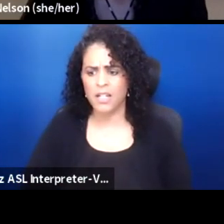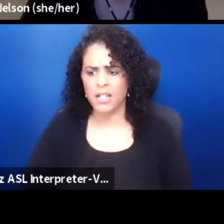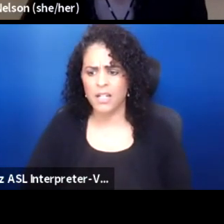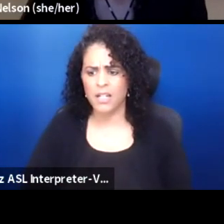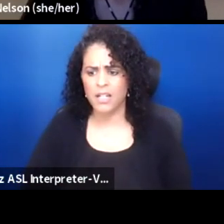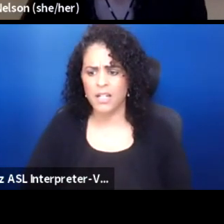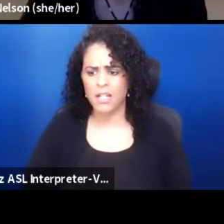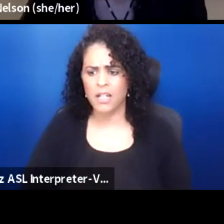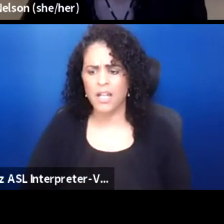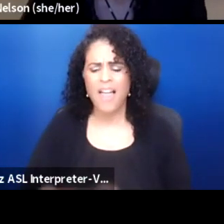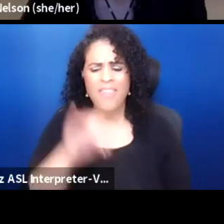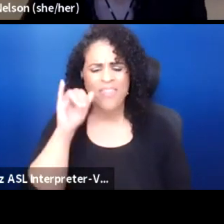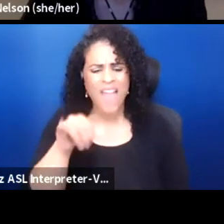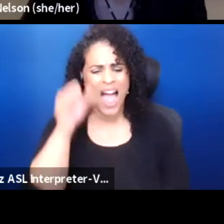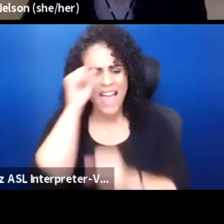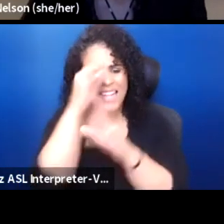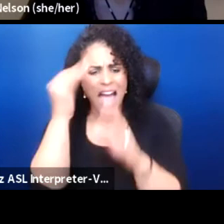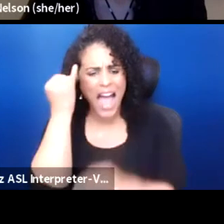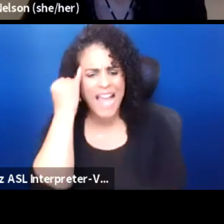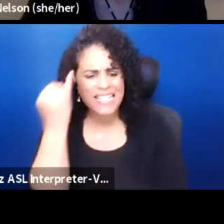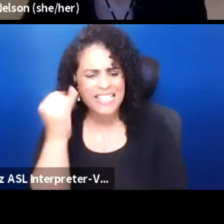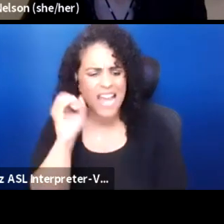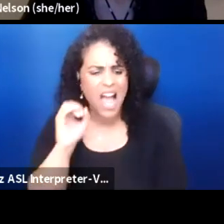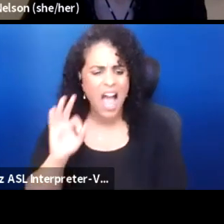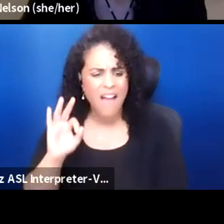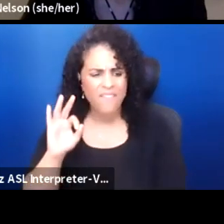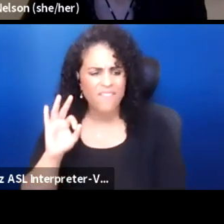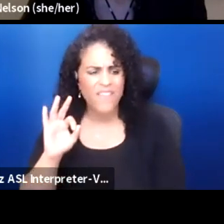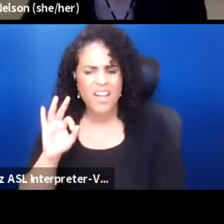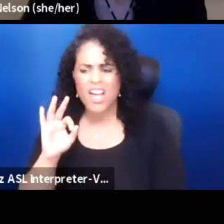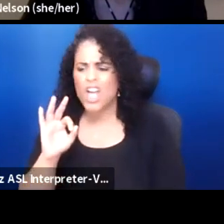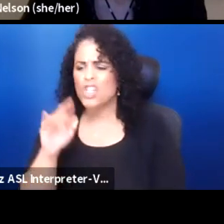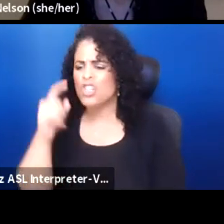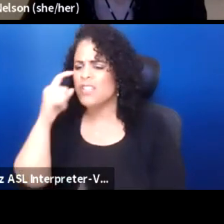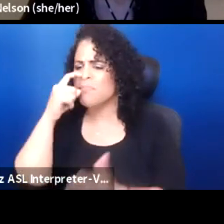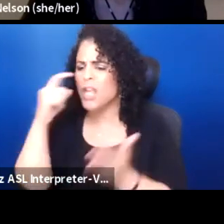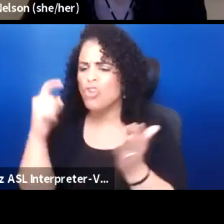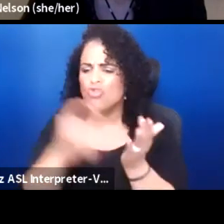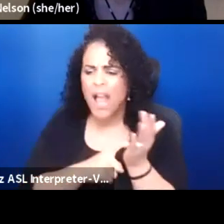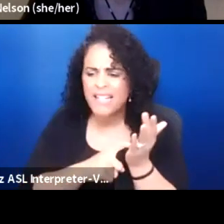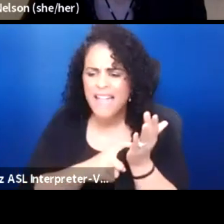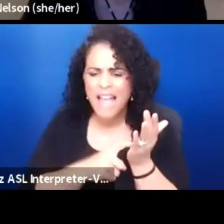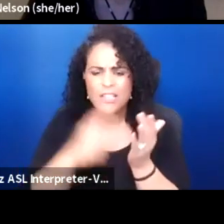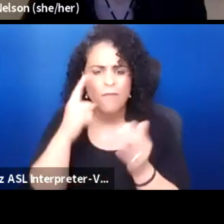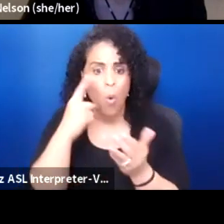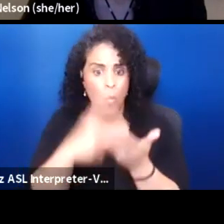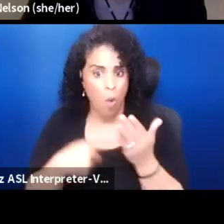That idea of just being recognized for what we do. And I love the idea